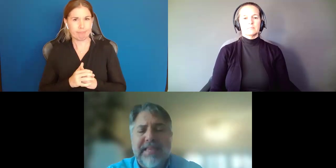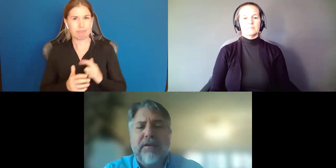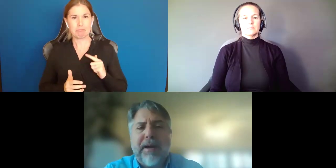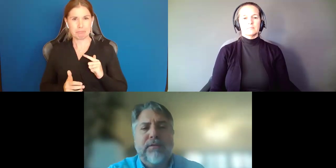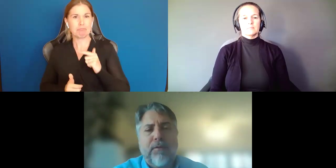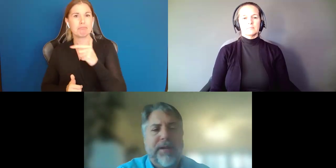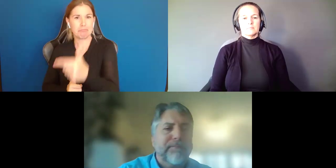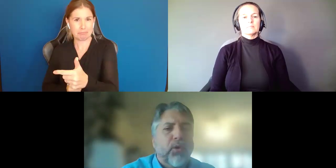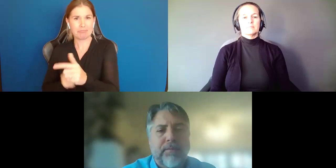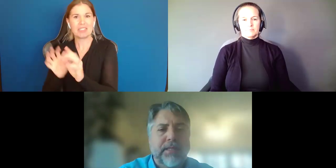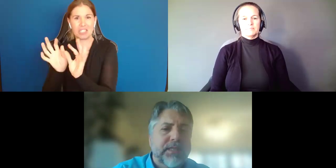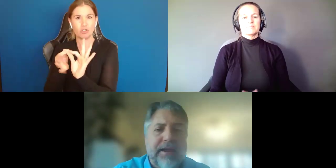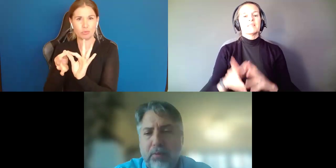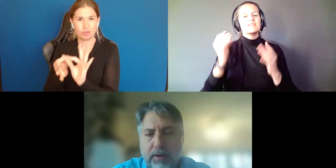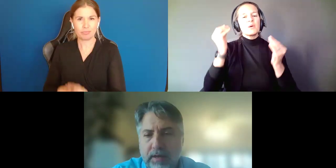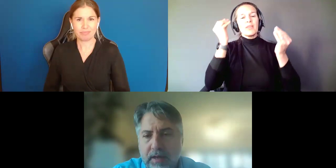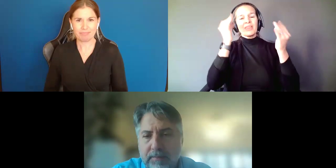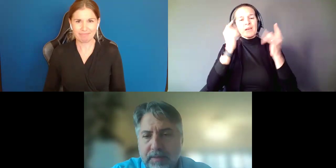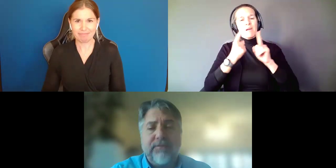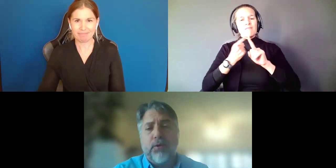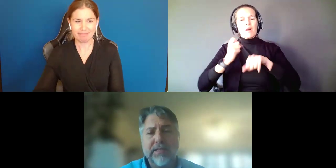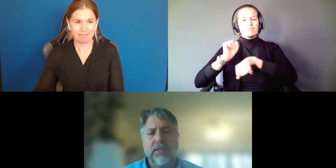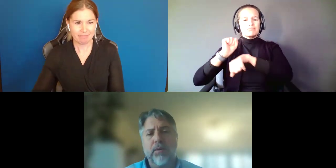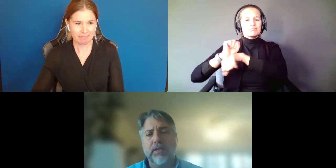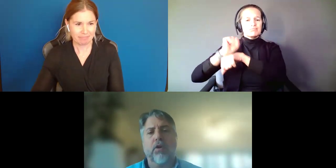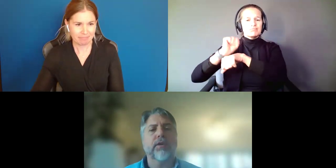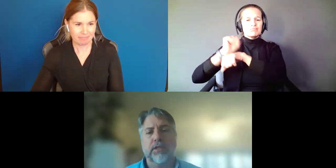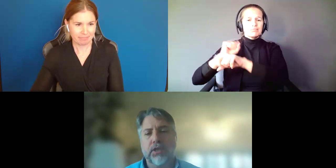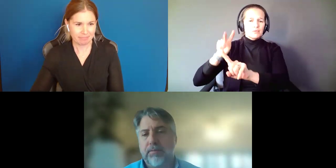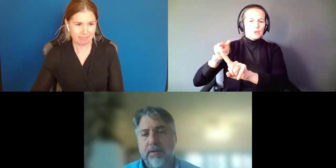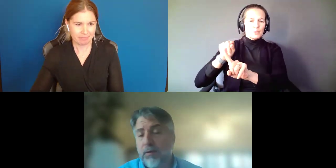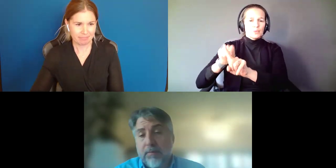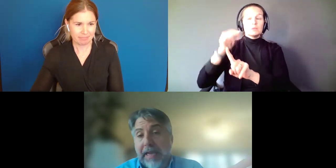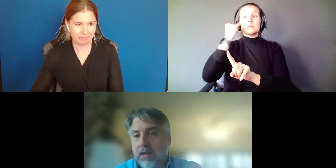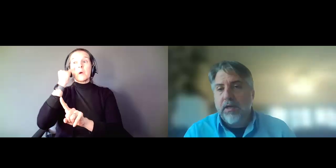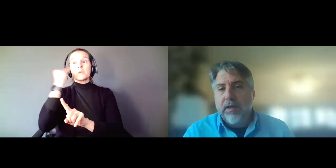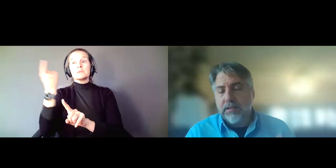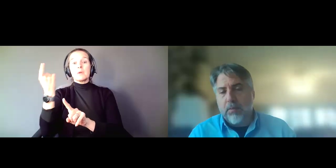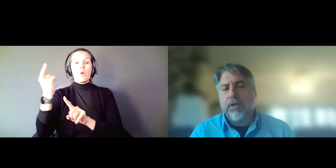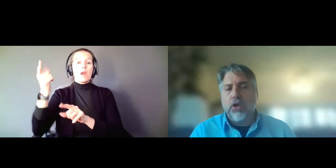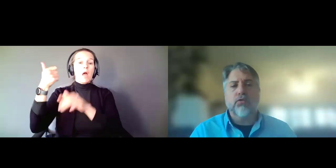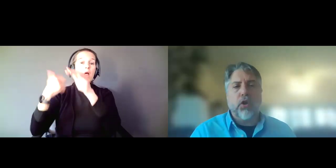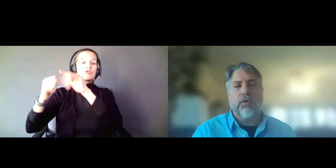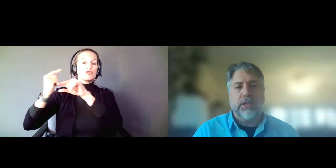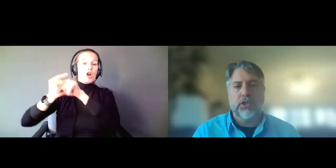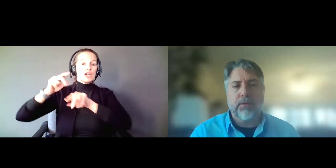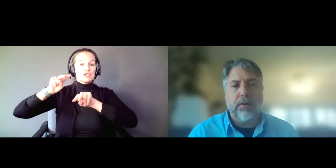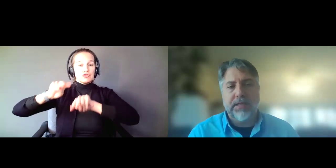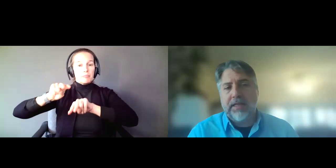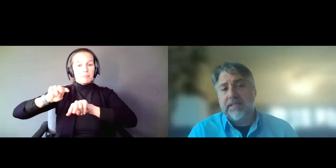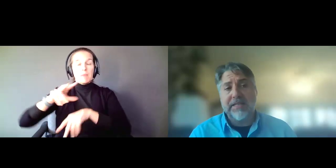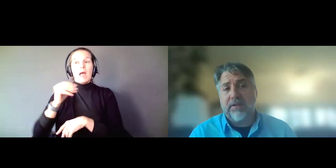Think of it from an employment standpoint. If you are a bank and someone under guardianship asked